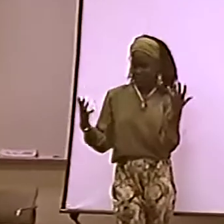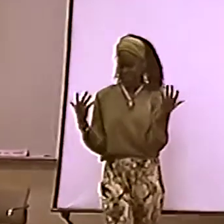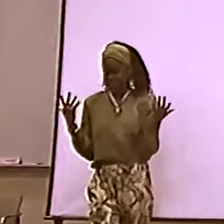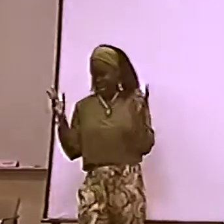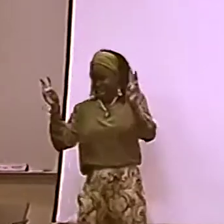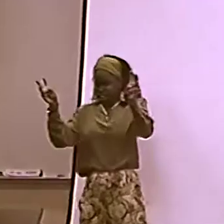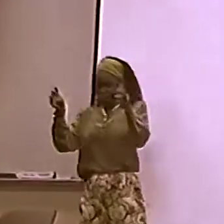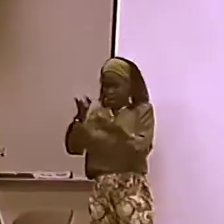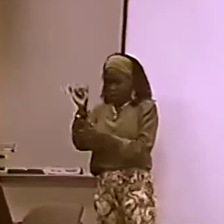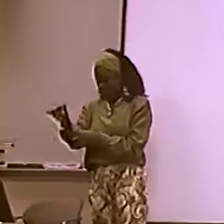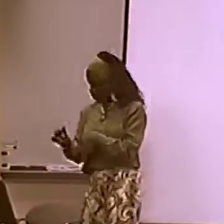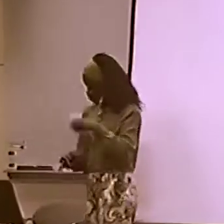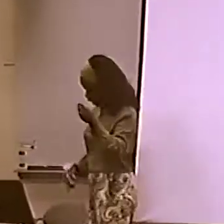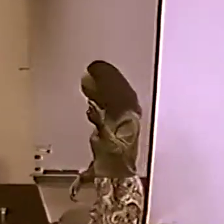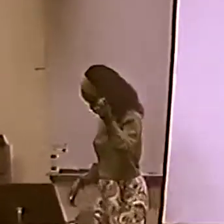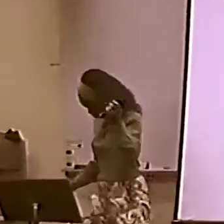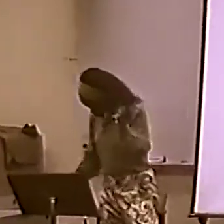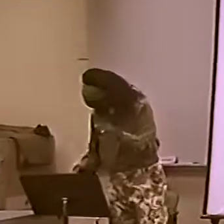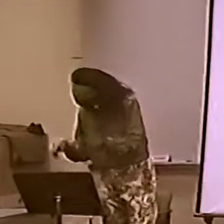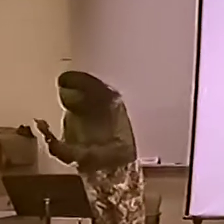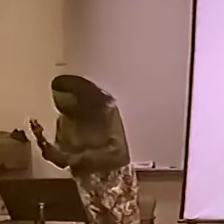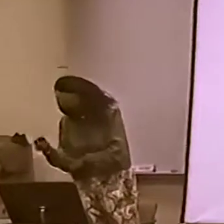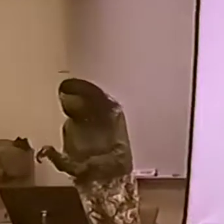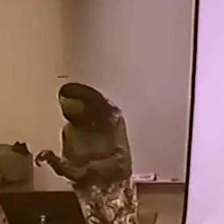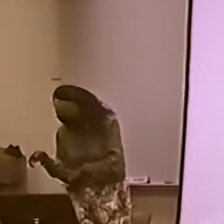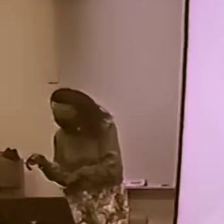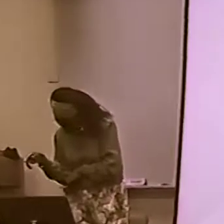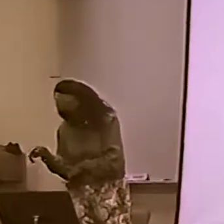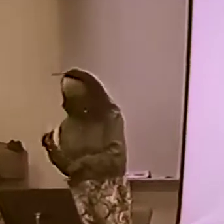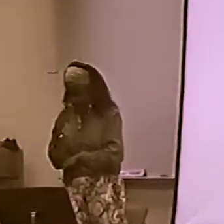BUT WE DON'T KNOW IF THEY BORROWED IT FROM HISPANIC CULTURE.